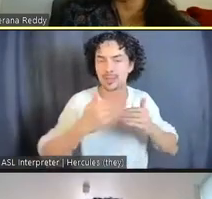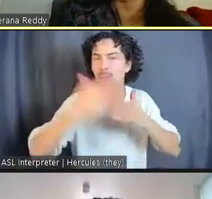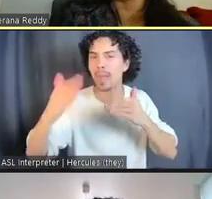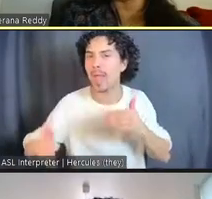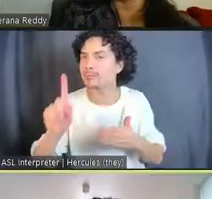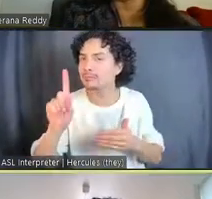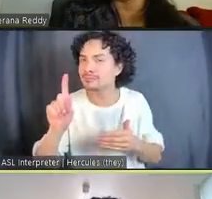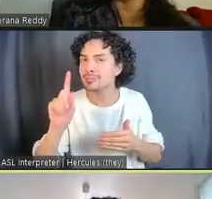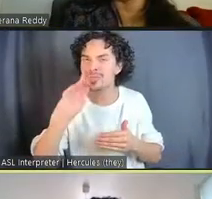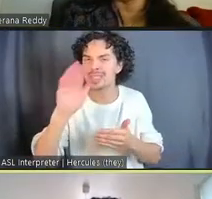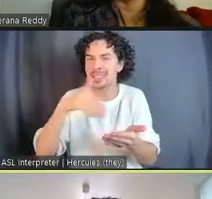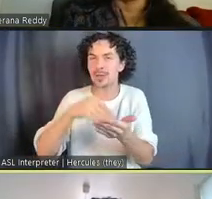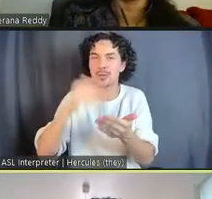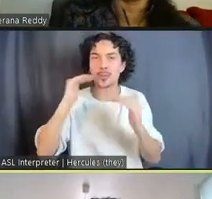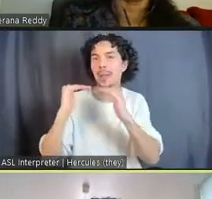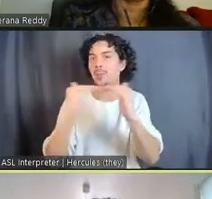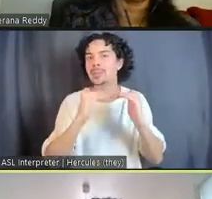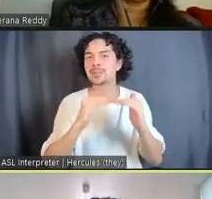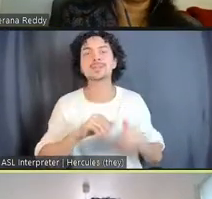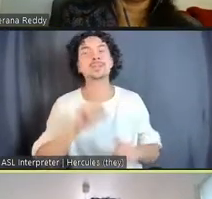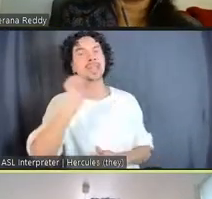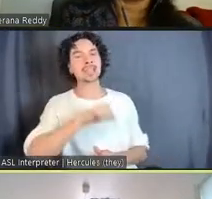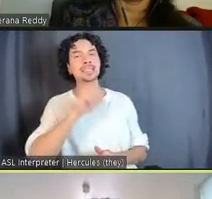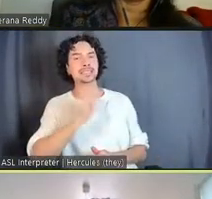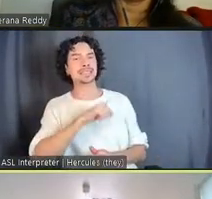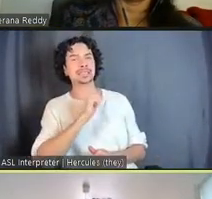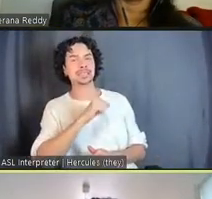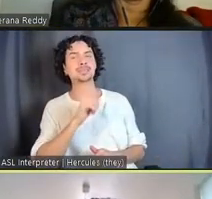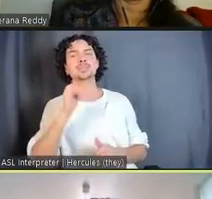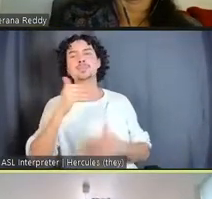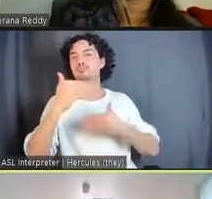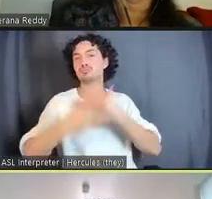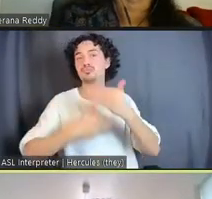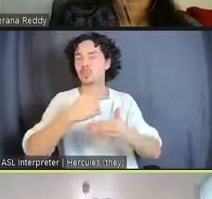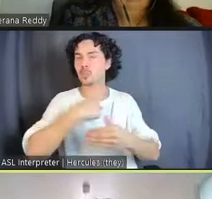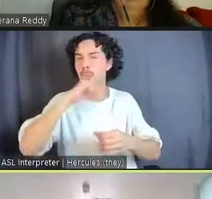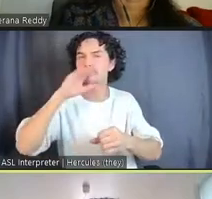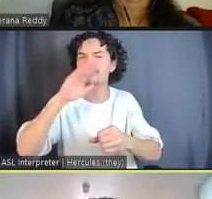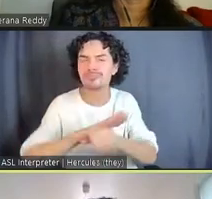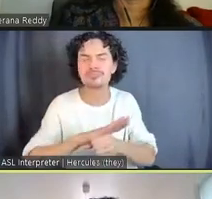Yeah. The process that we are committed to and dedicated to, and we use this